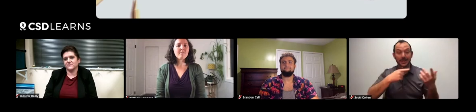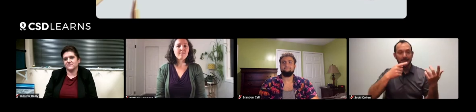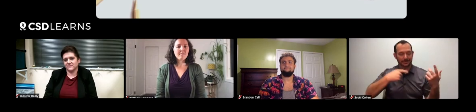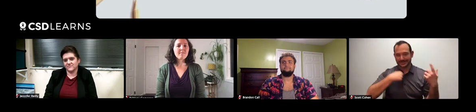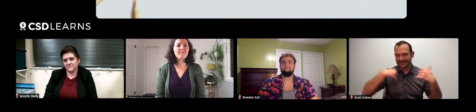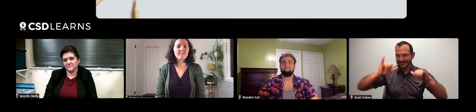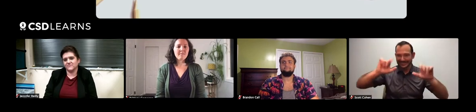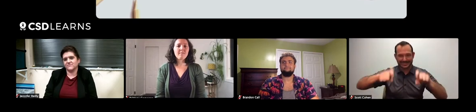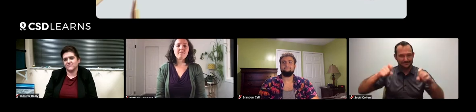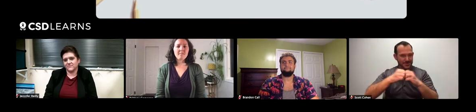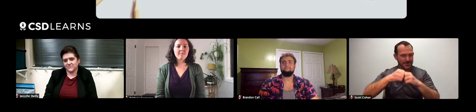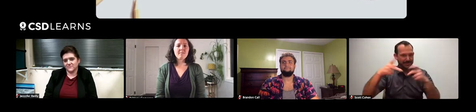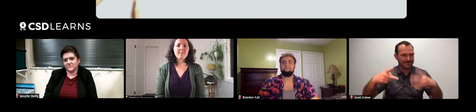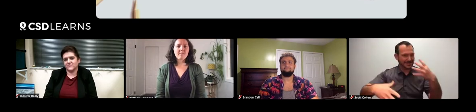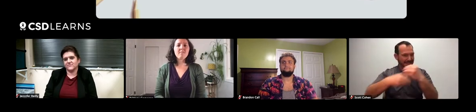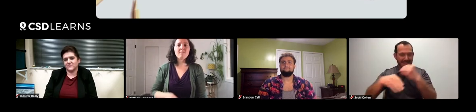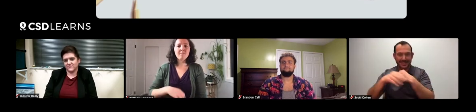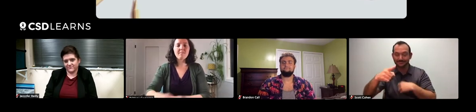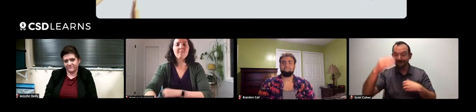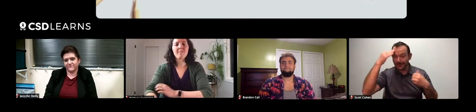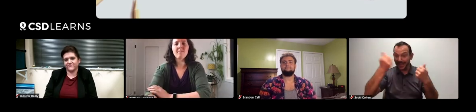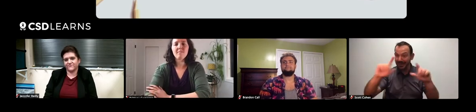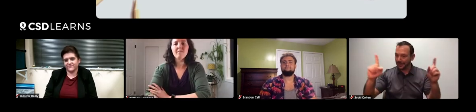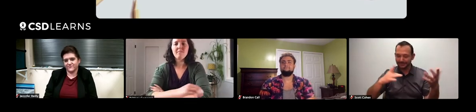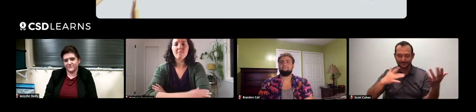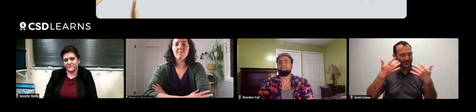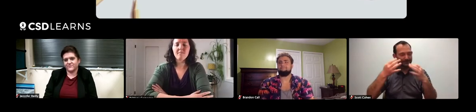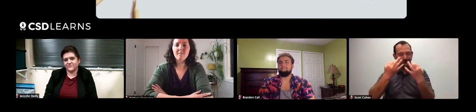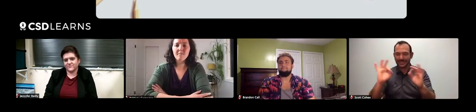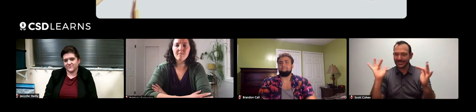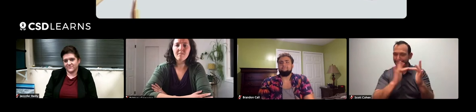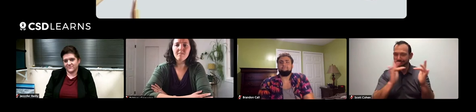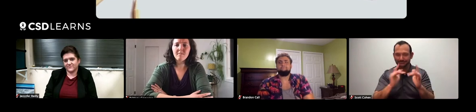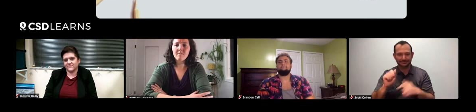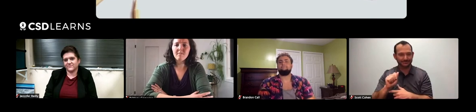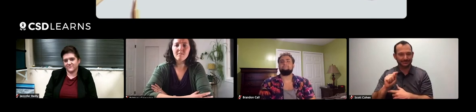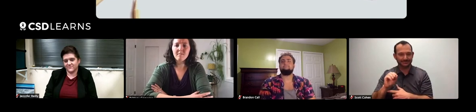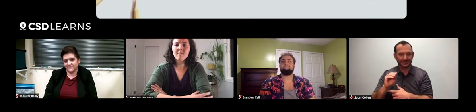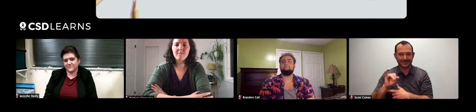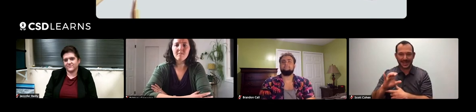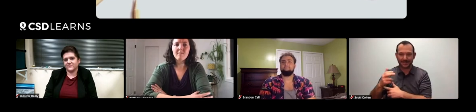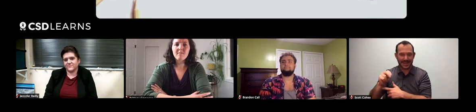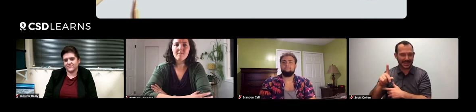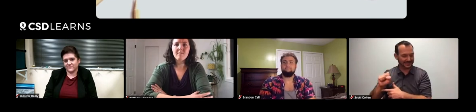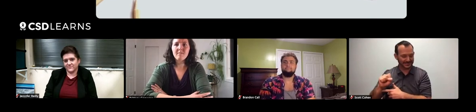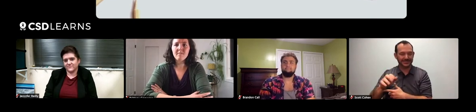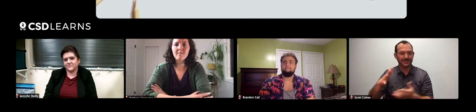However, we still need to add more! If anyone here knows anyone, feel free to reach out to Atomic Hands